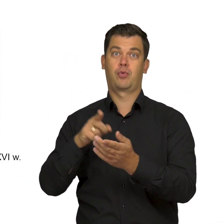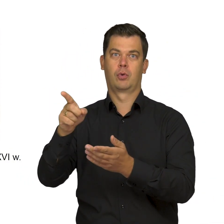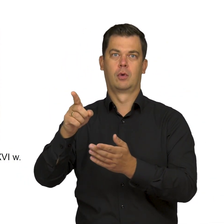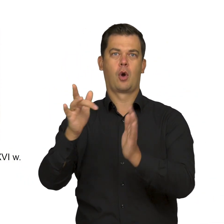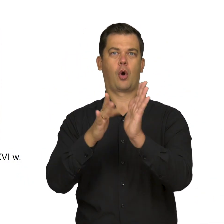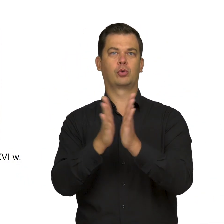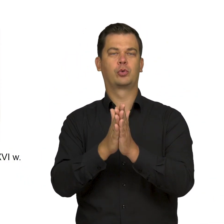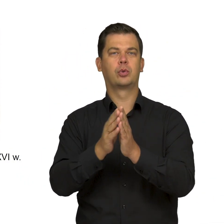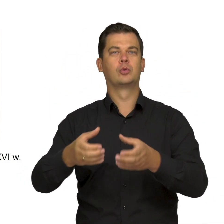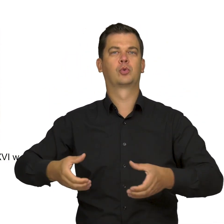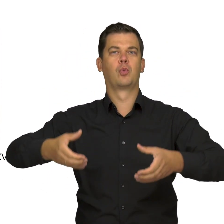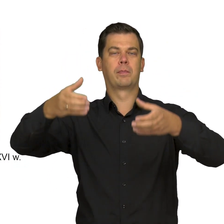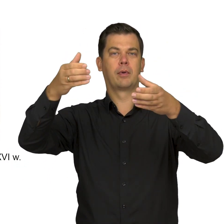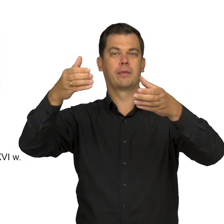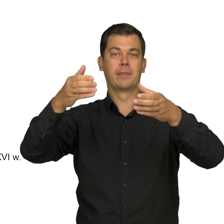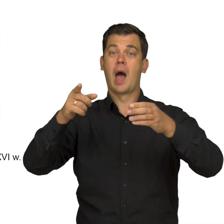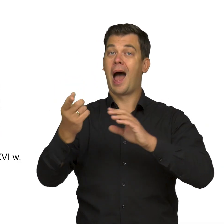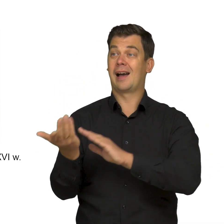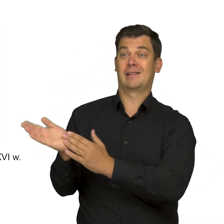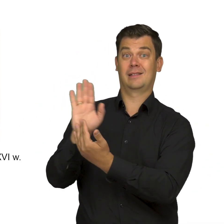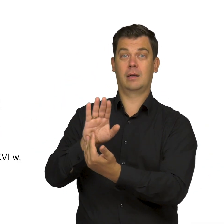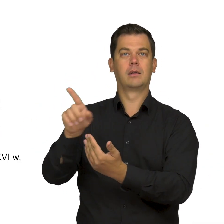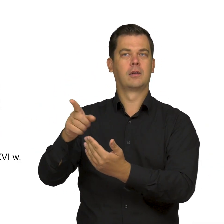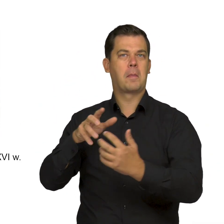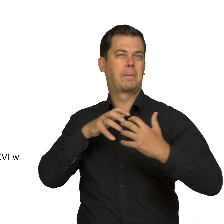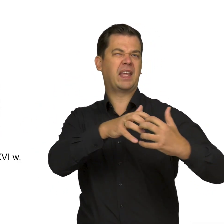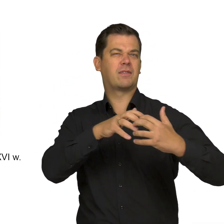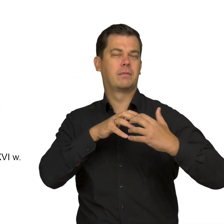Interestingly, the armchair also features a battle or tournament scene,